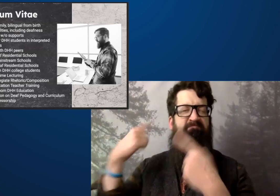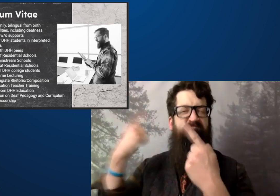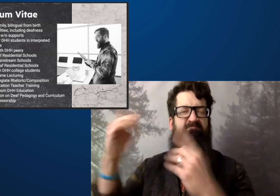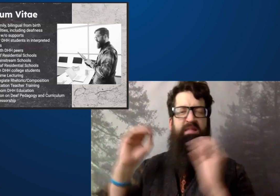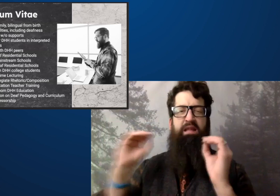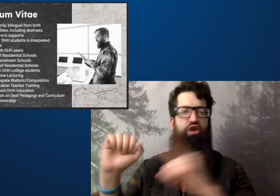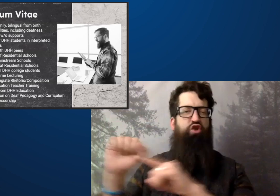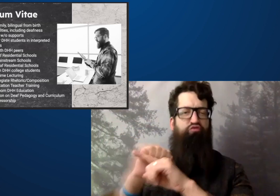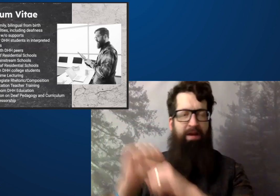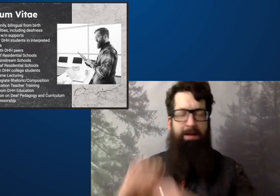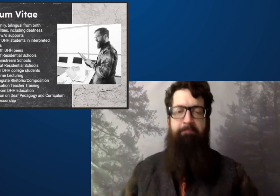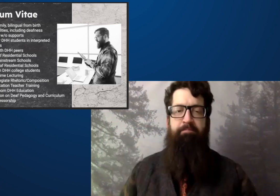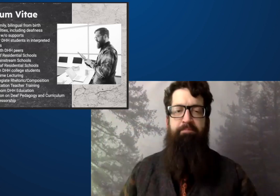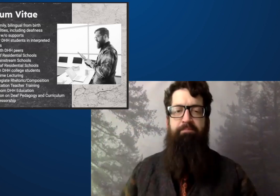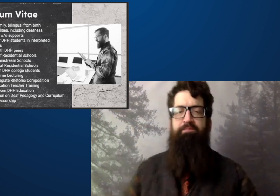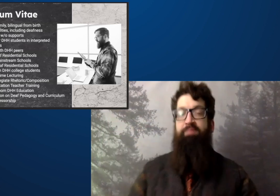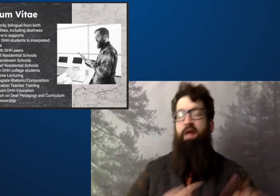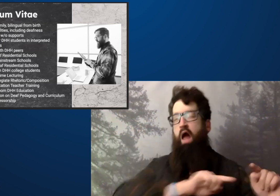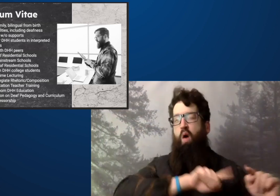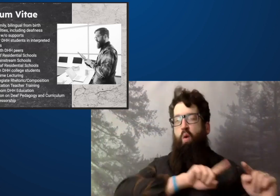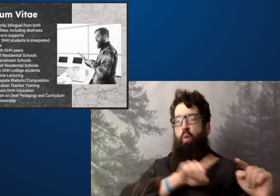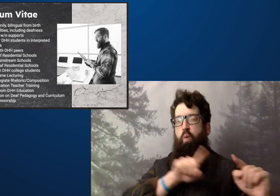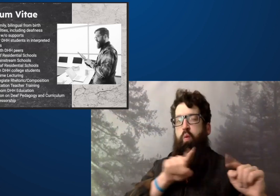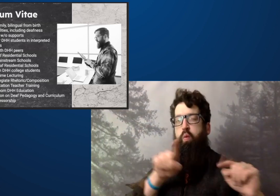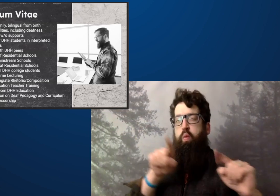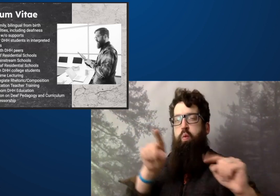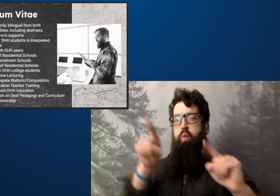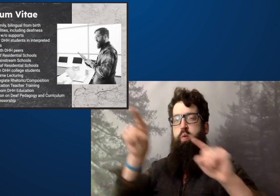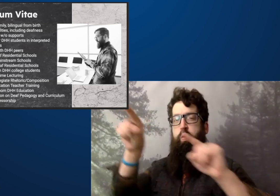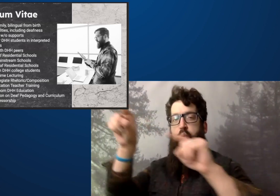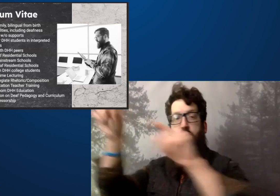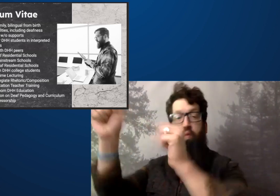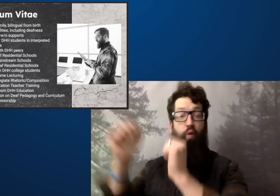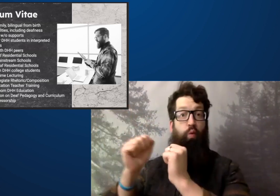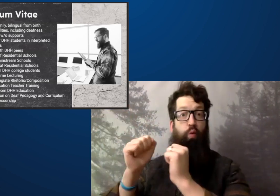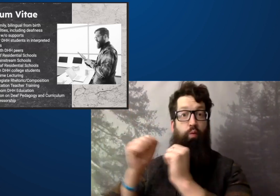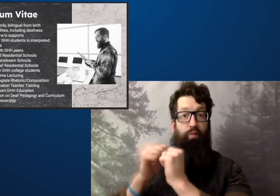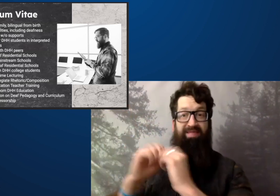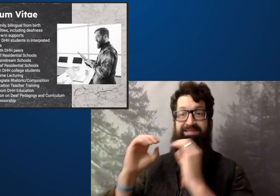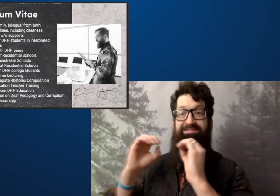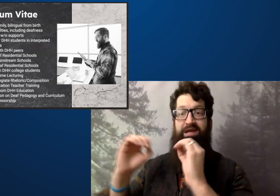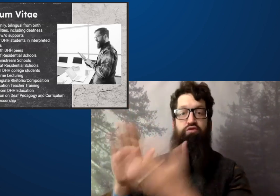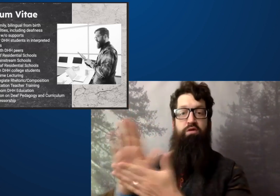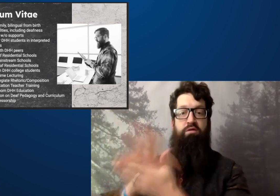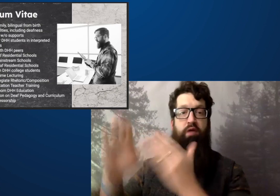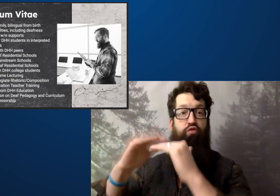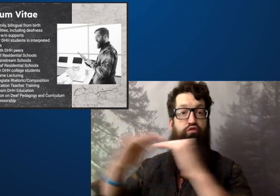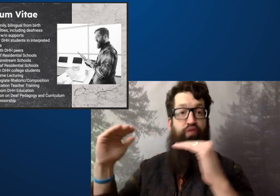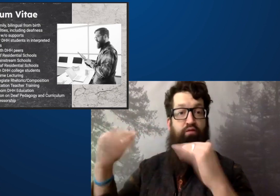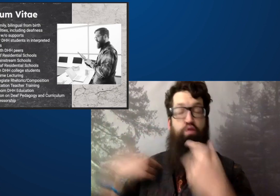And then I went on to be faculty at a deaf education training program.